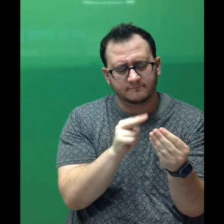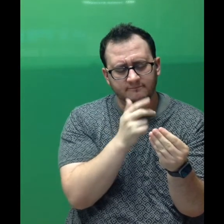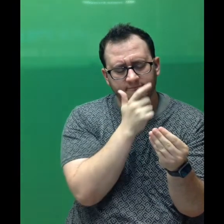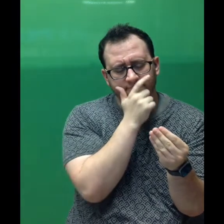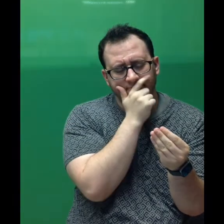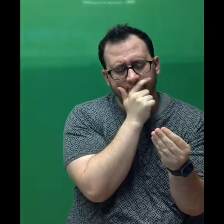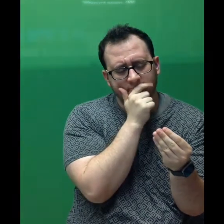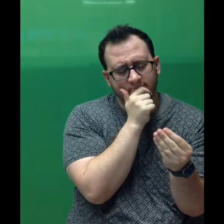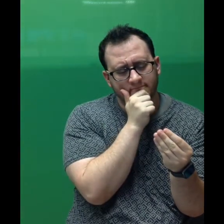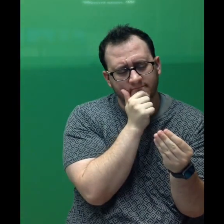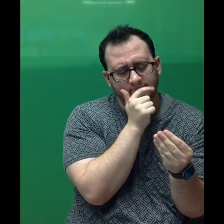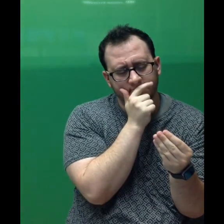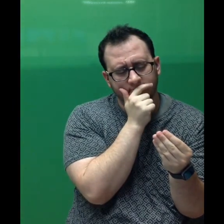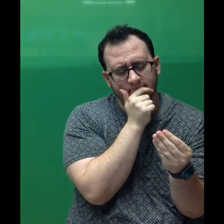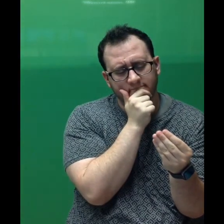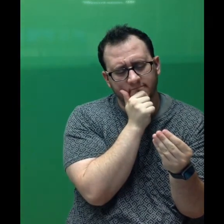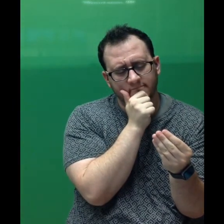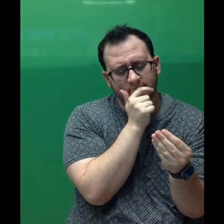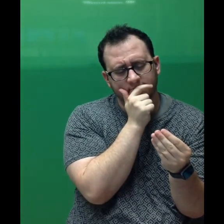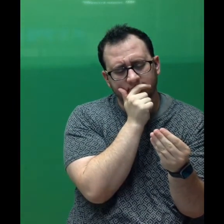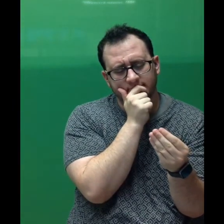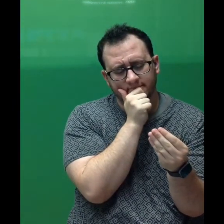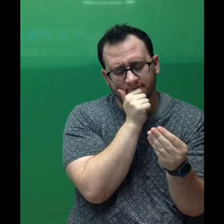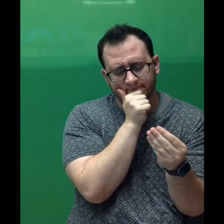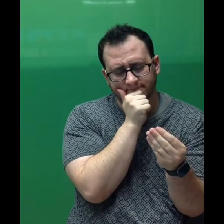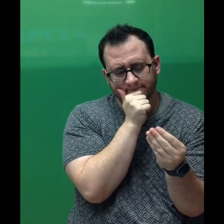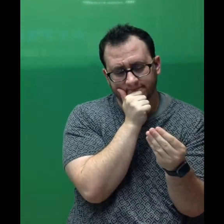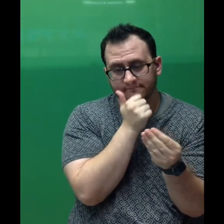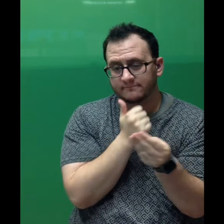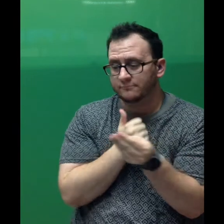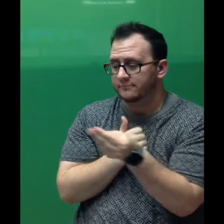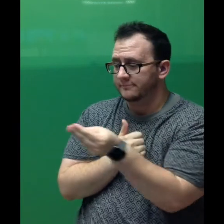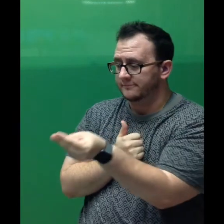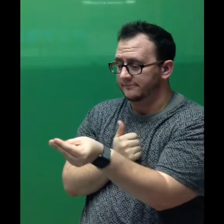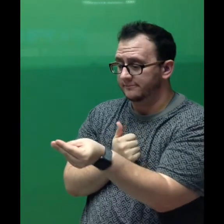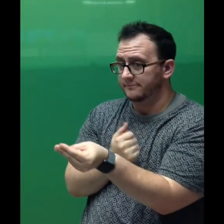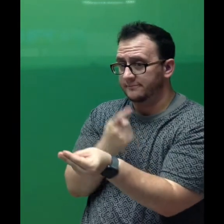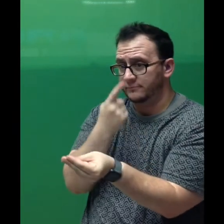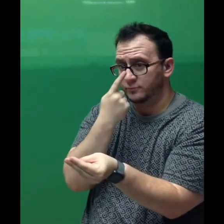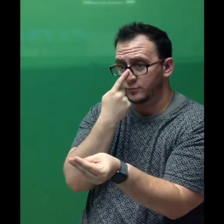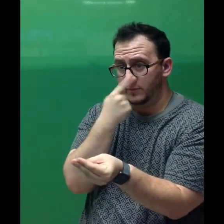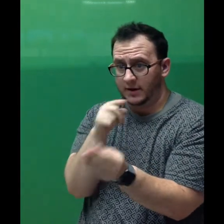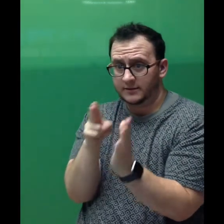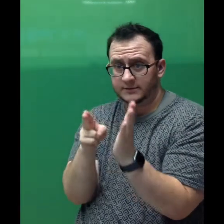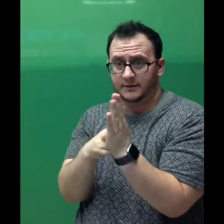"Hmmmmm." She pushed the paper toward Vashti and quietly said,